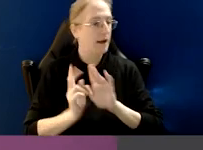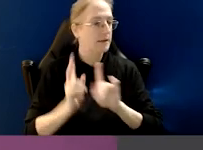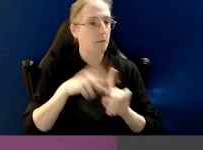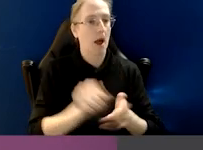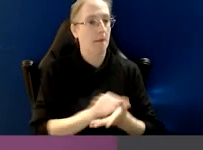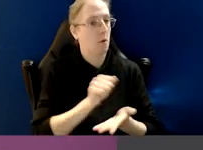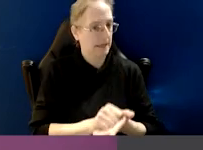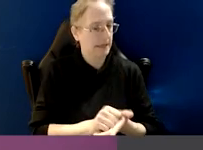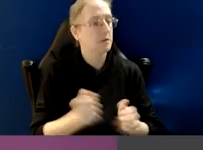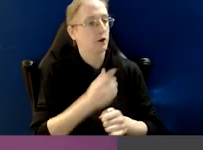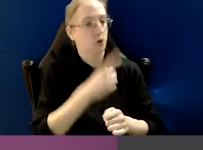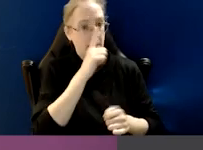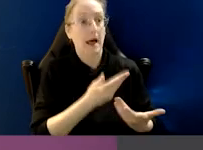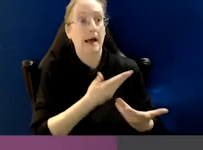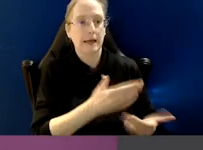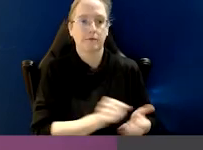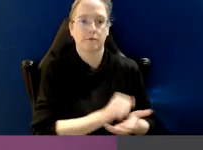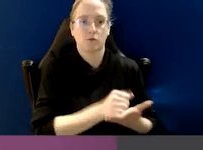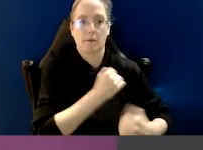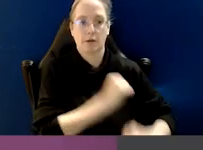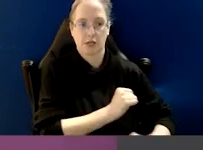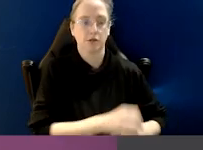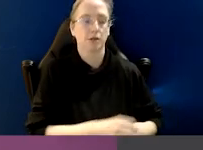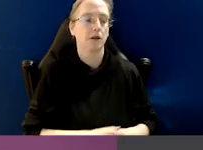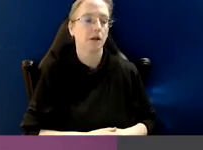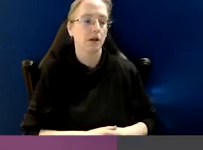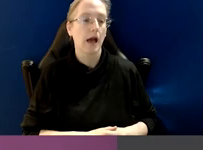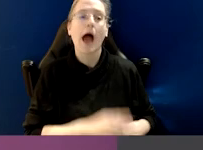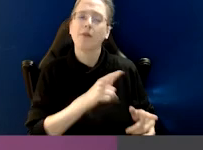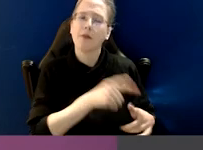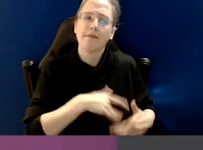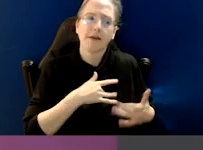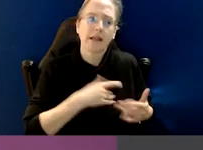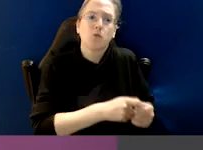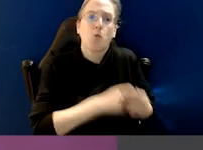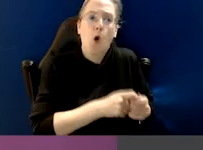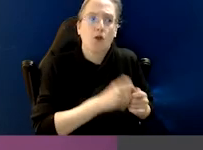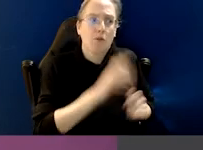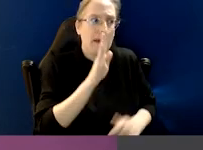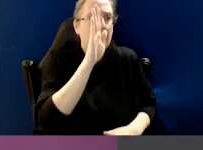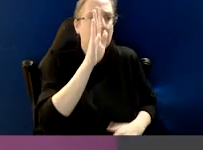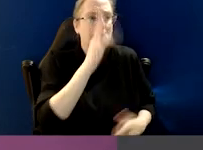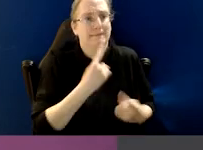is applied so that people genuinely do get those protections, and that also that they feel that it was worth coming forward.